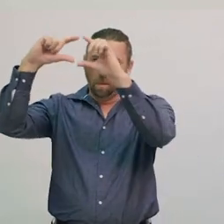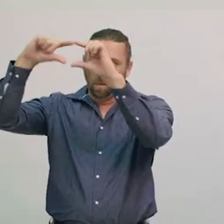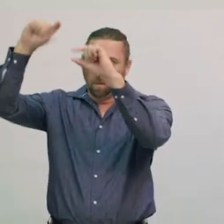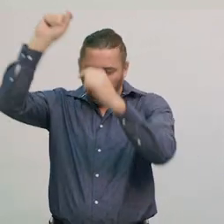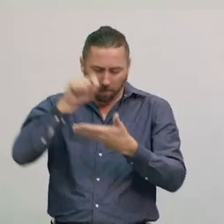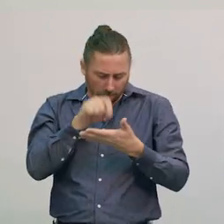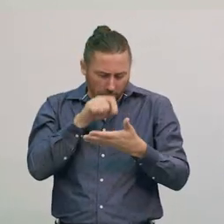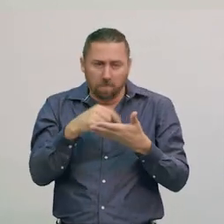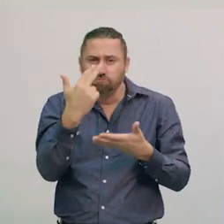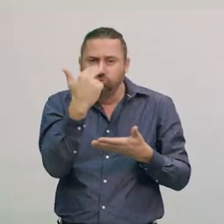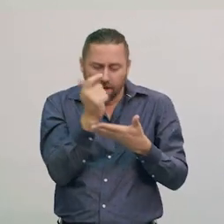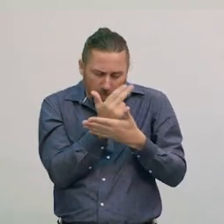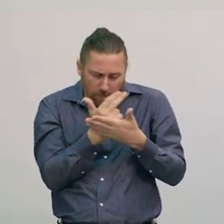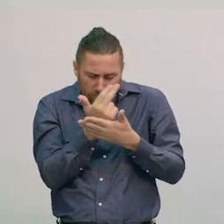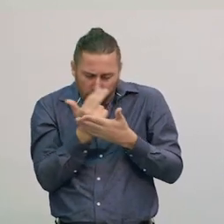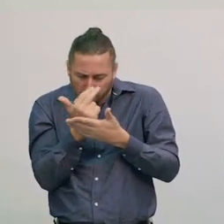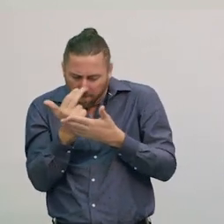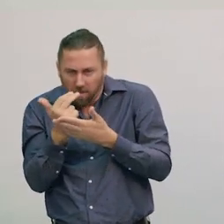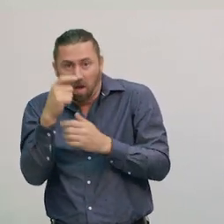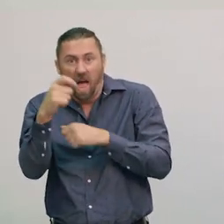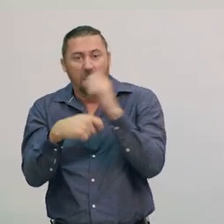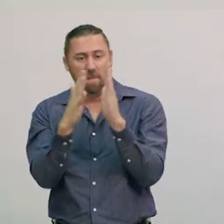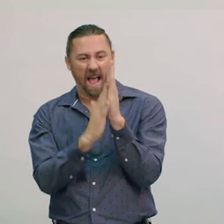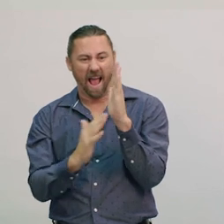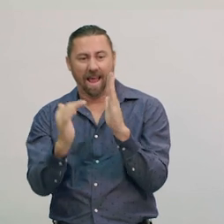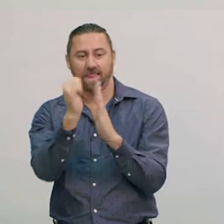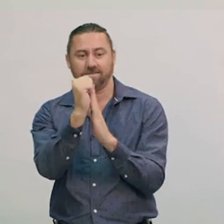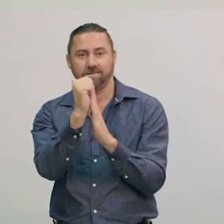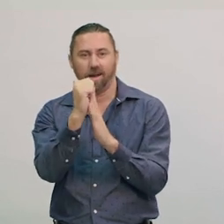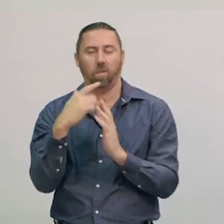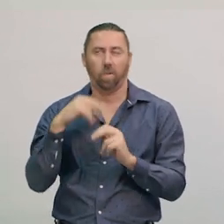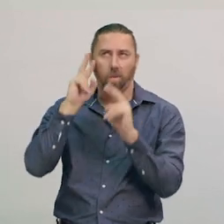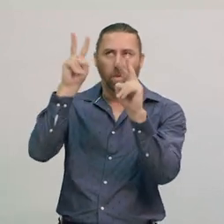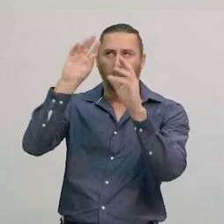and eventually started to create calendars, because of its predictable patterns.